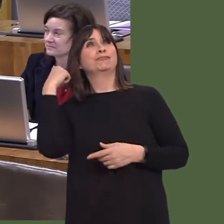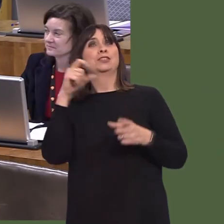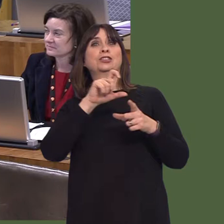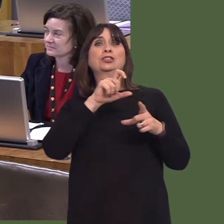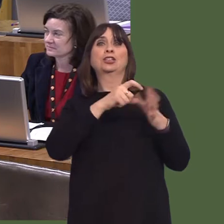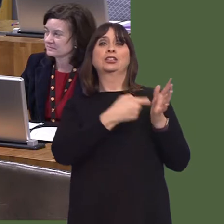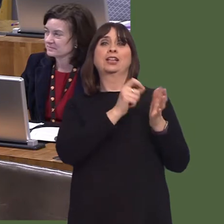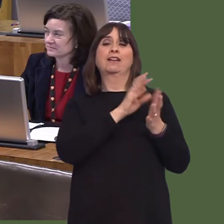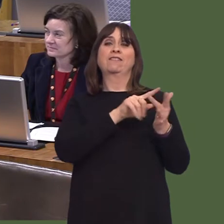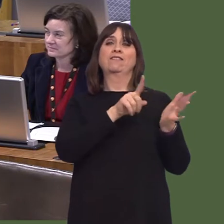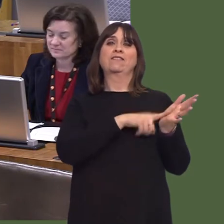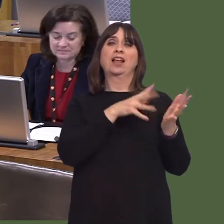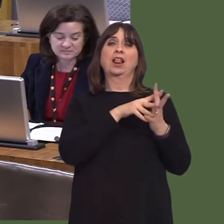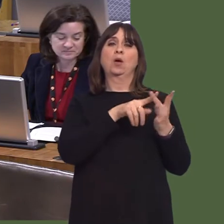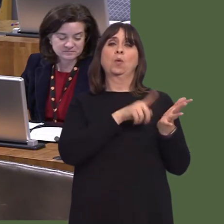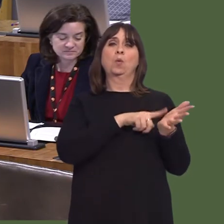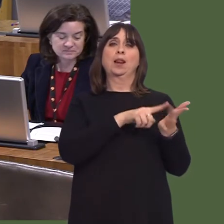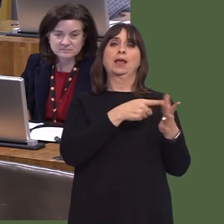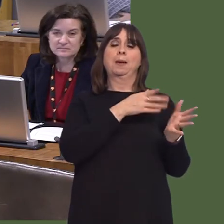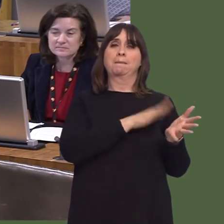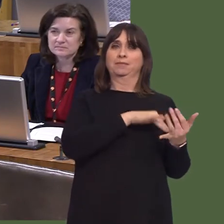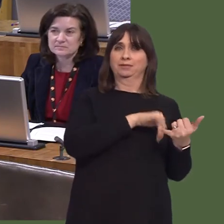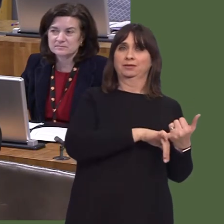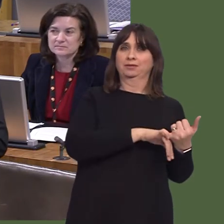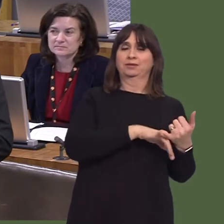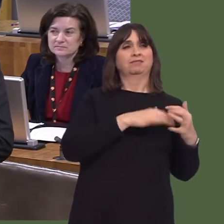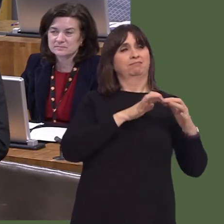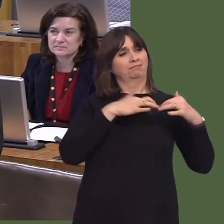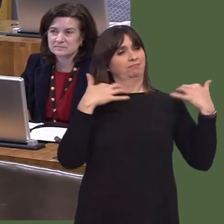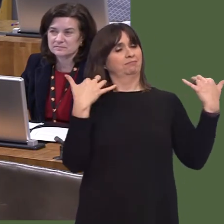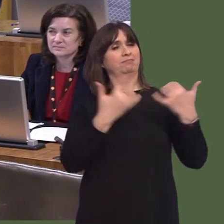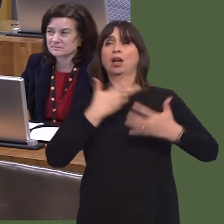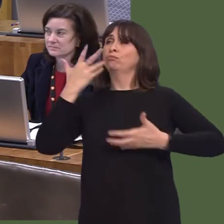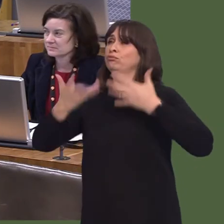First Minister, following the Tory UK Government's hollowed budget at the end of last year, the